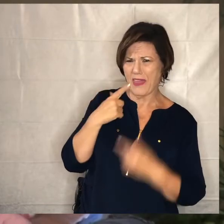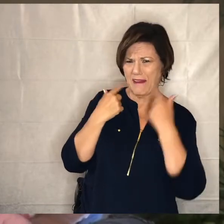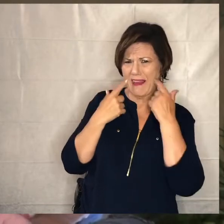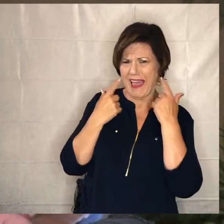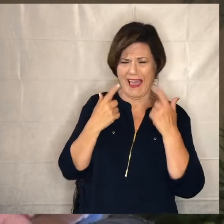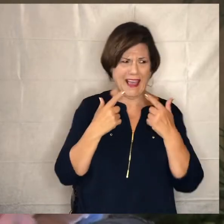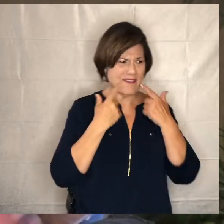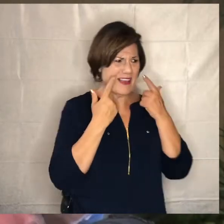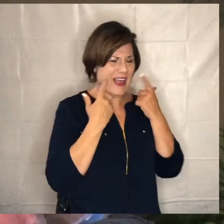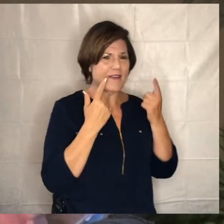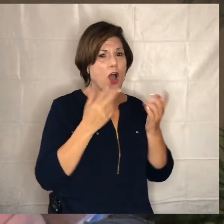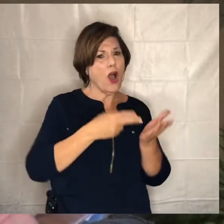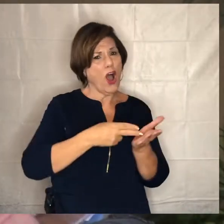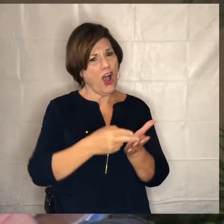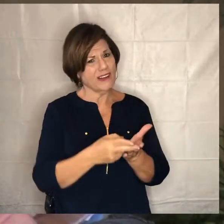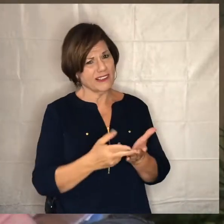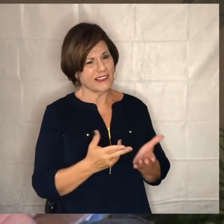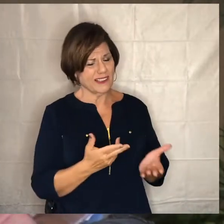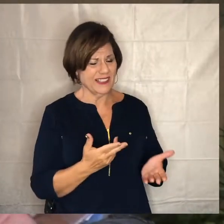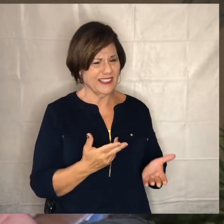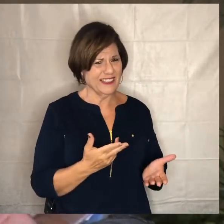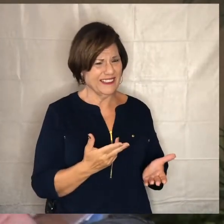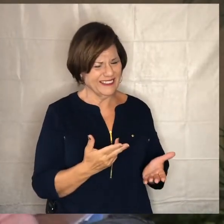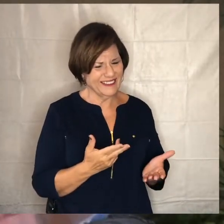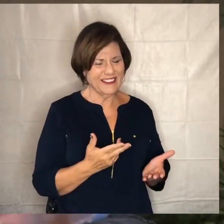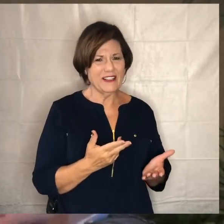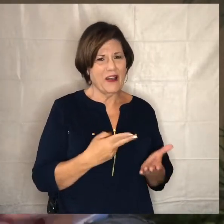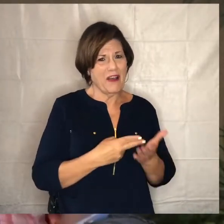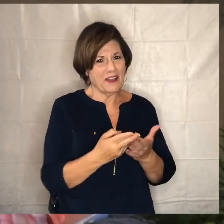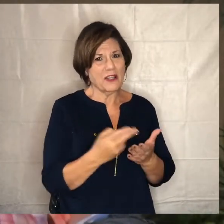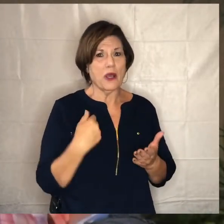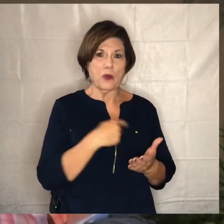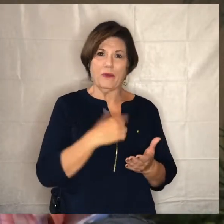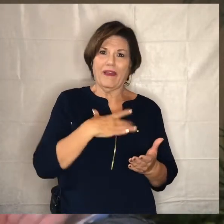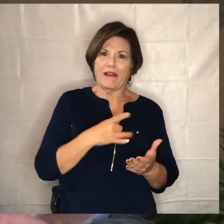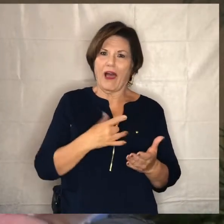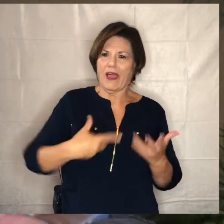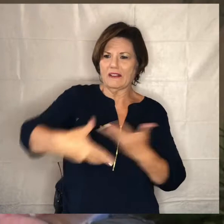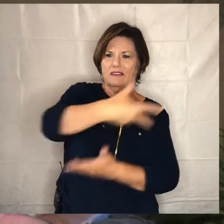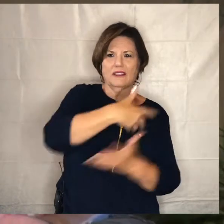and the honest truth is you know we like being together and and we miss being